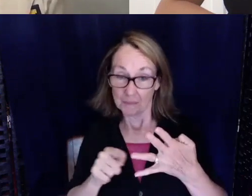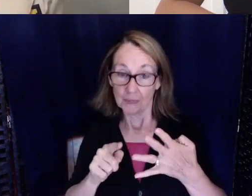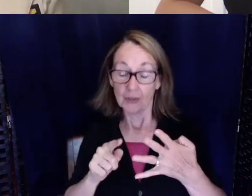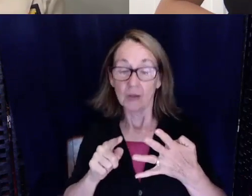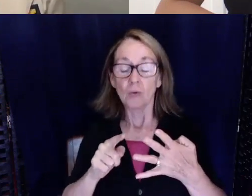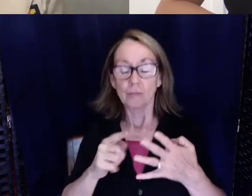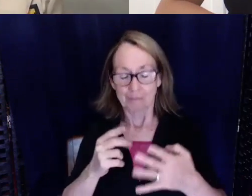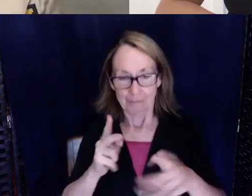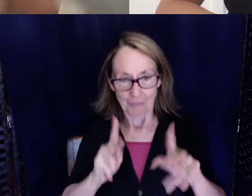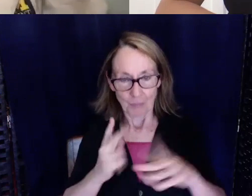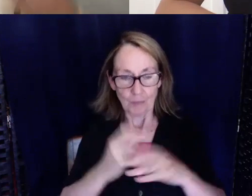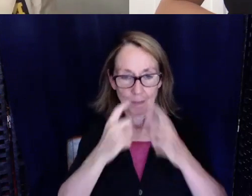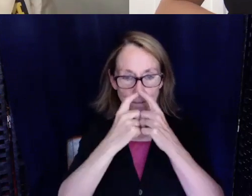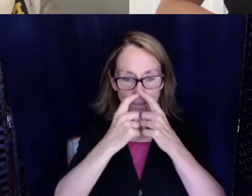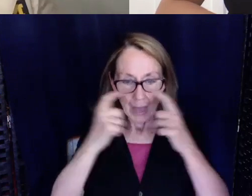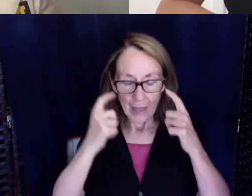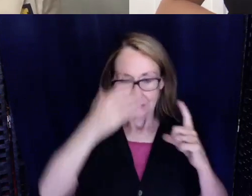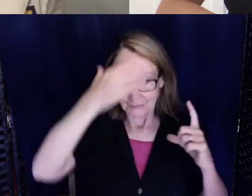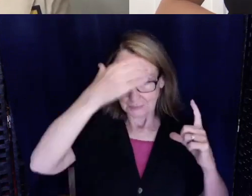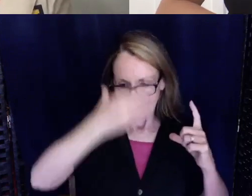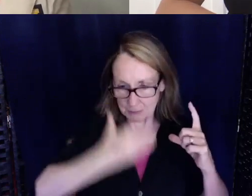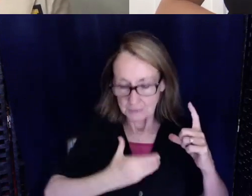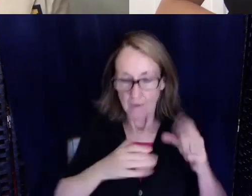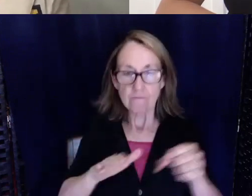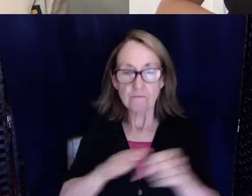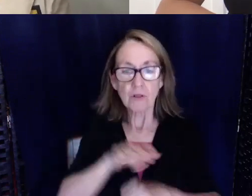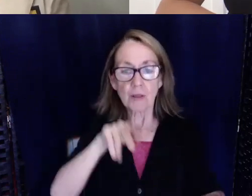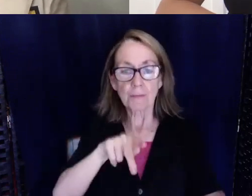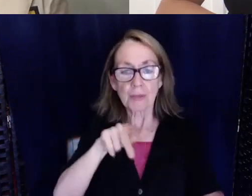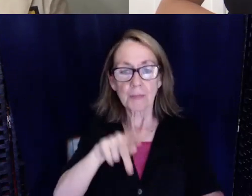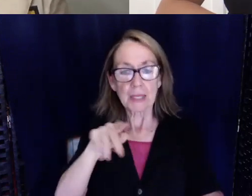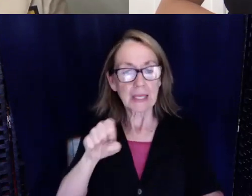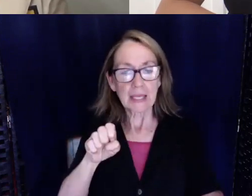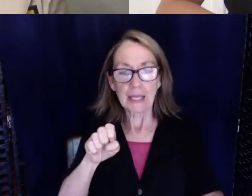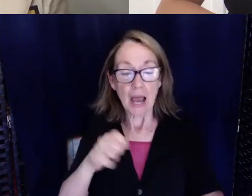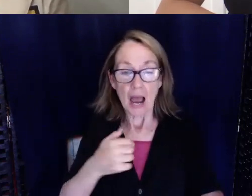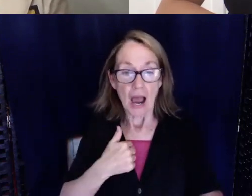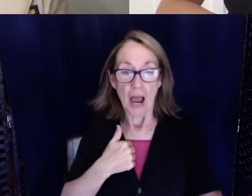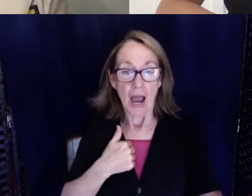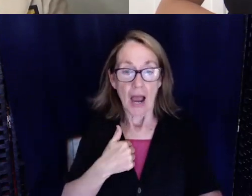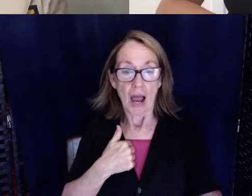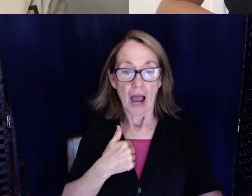and the shields and the full PPE and I was extremely frustrated.